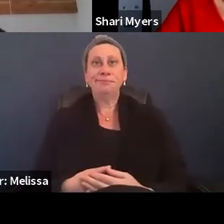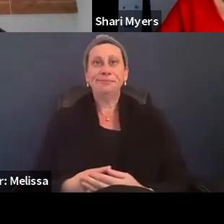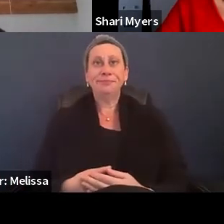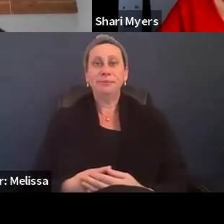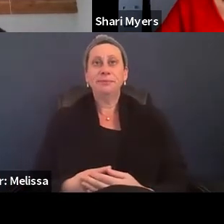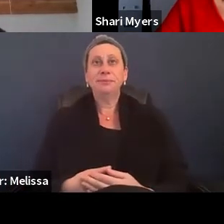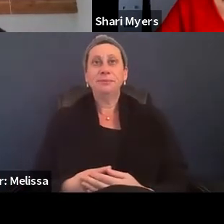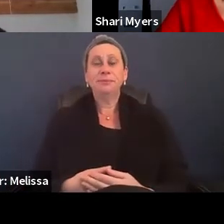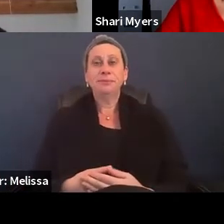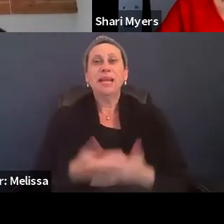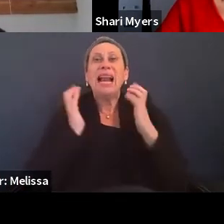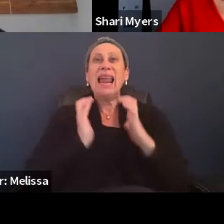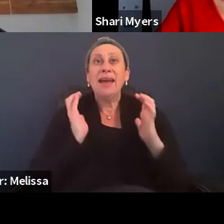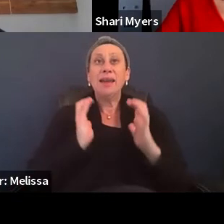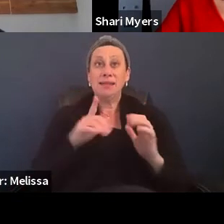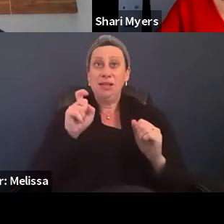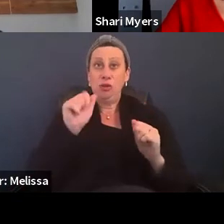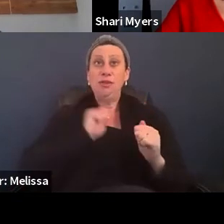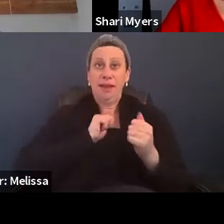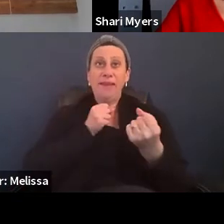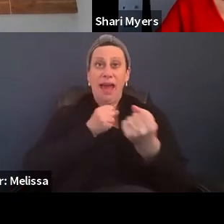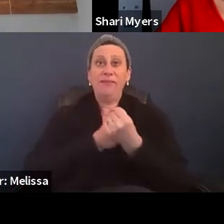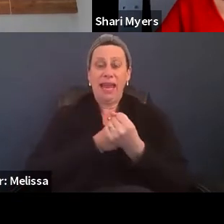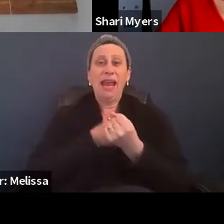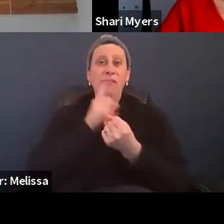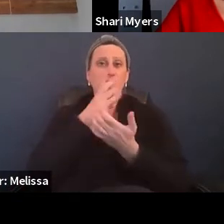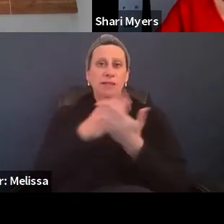the clients need to self-advocate for some of these resources.